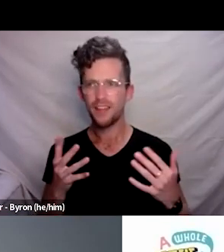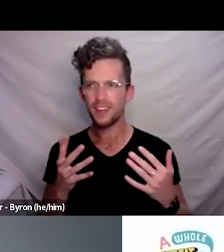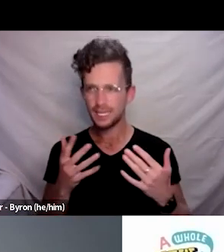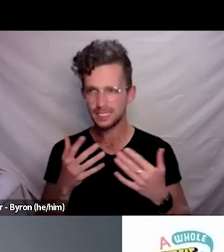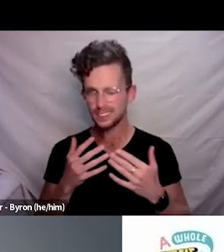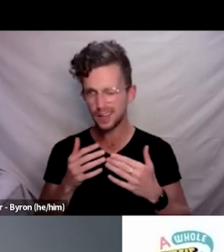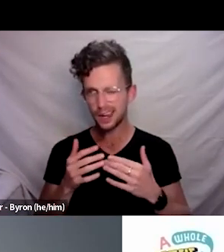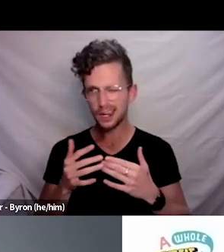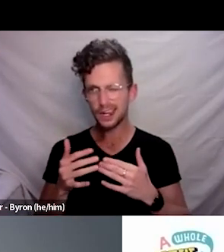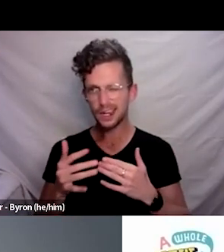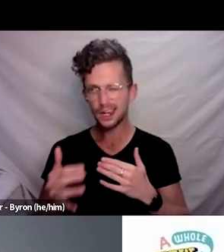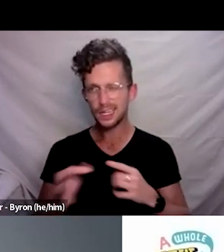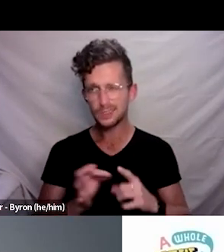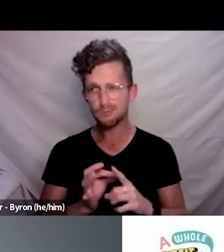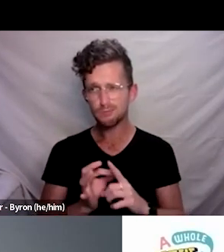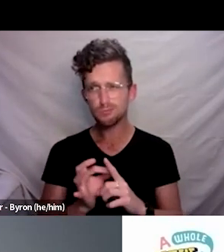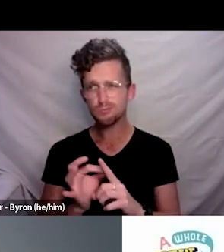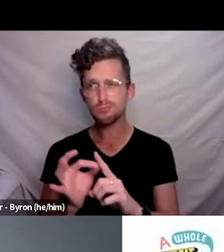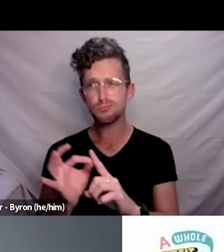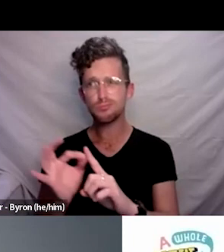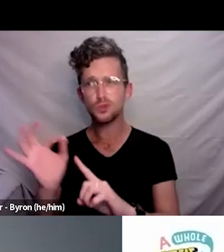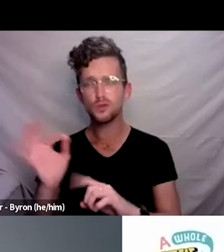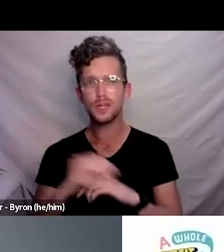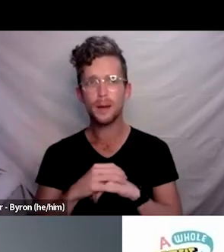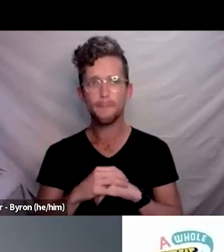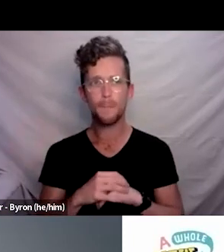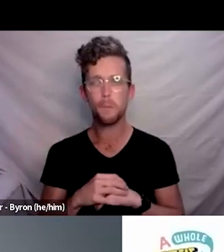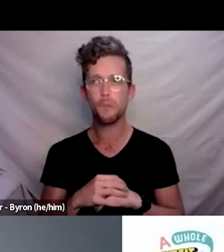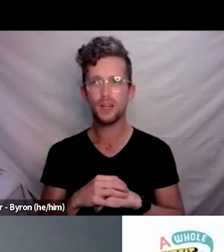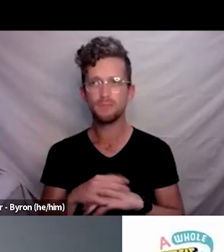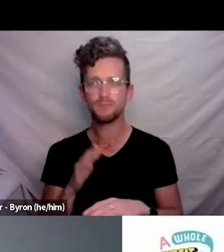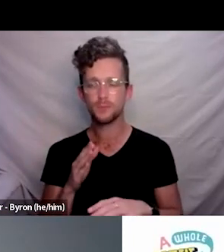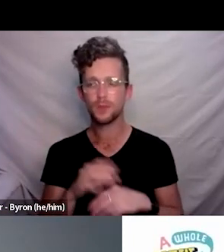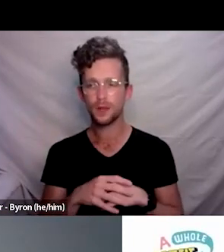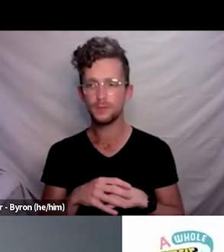So I think you know what I would certainly say is, I think there’s a few things, Elinor,